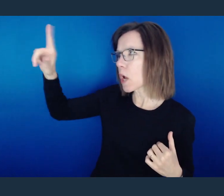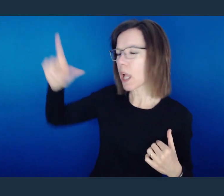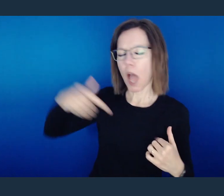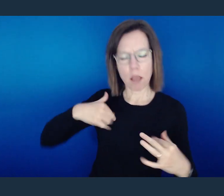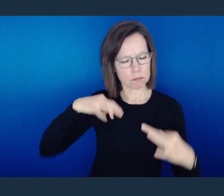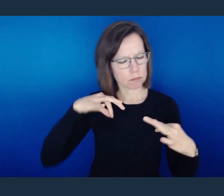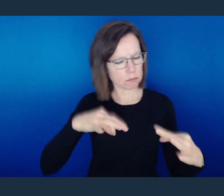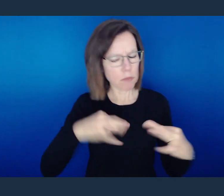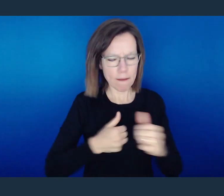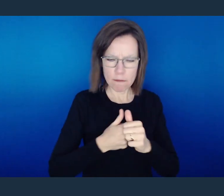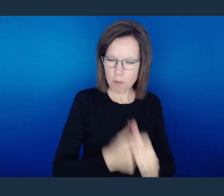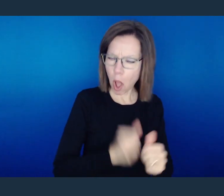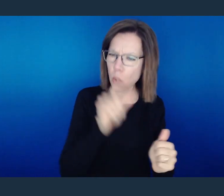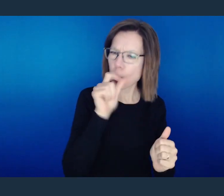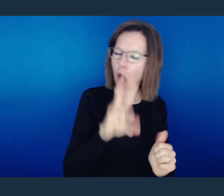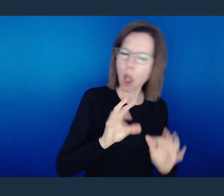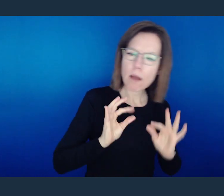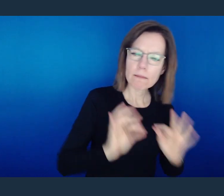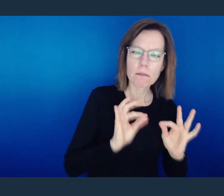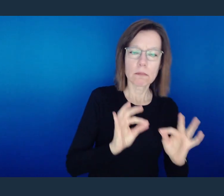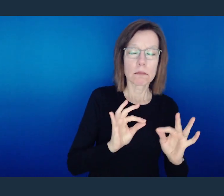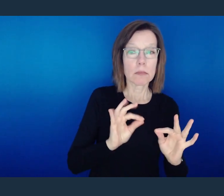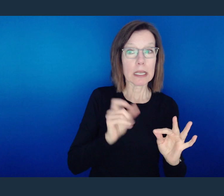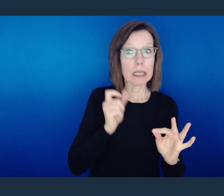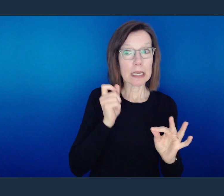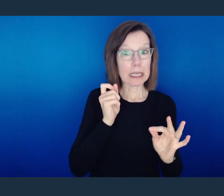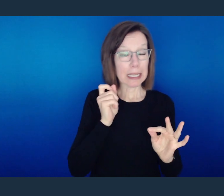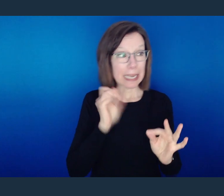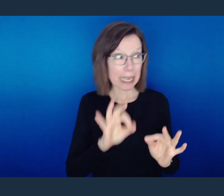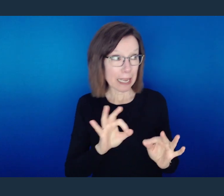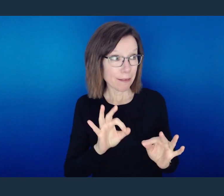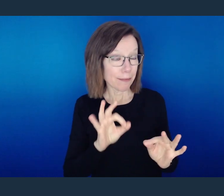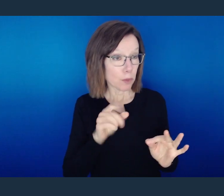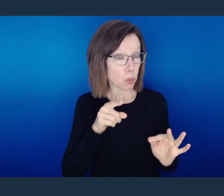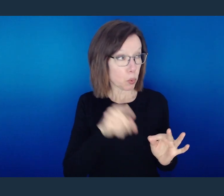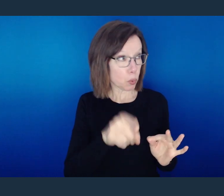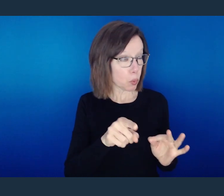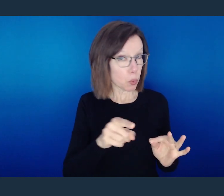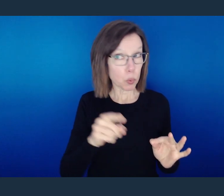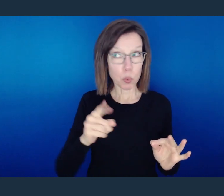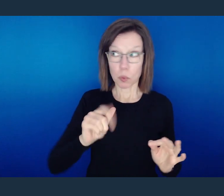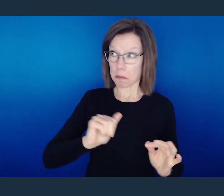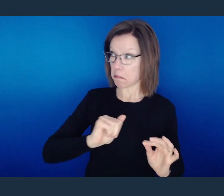and approve what is excellent, because you are instructed from the law; and if you are